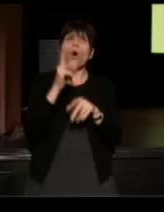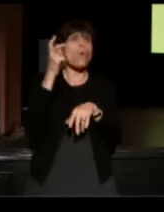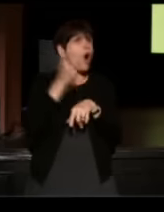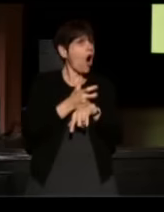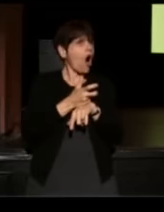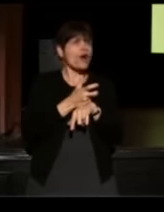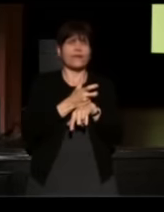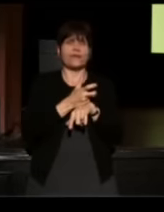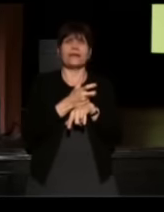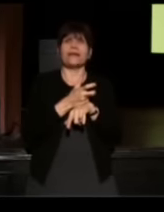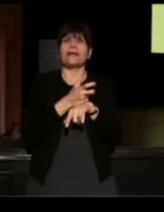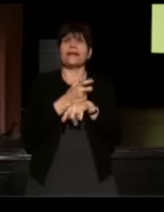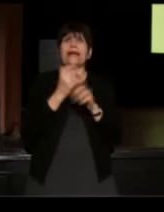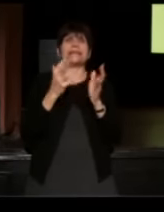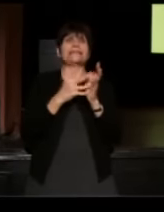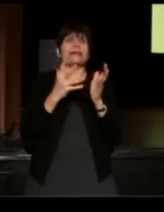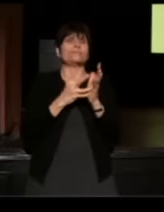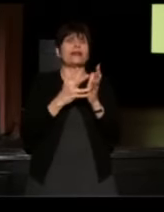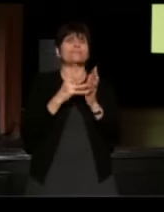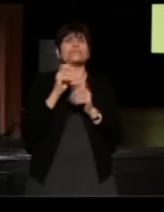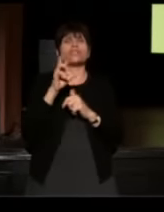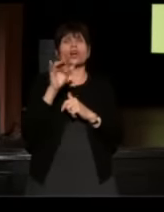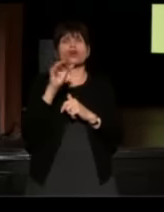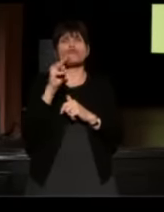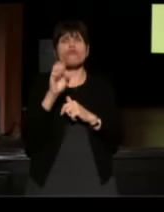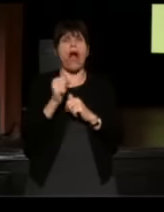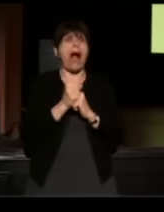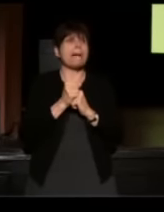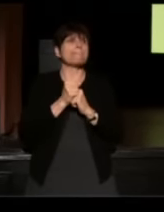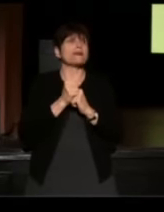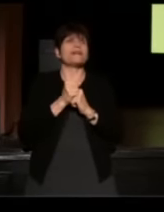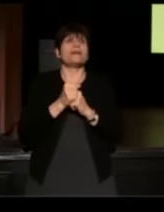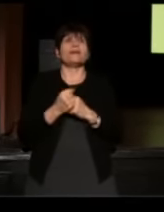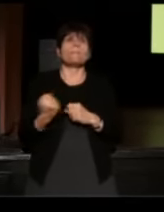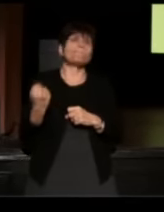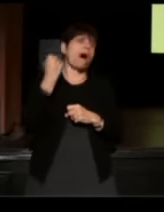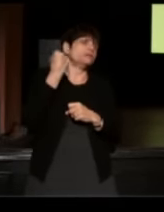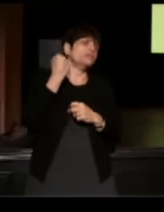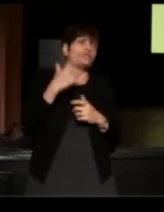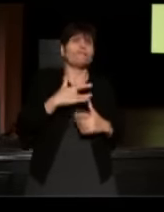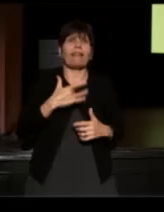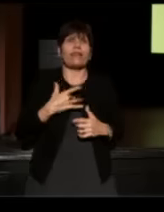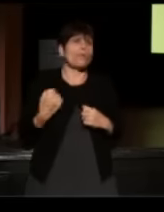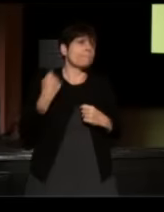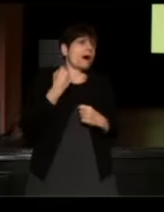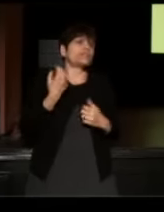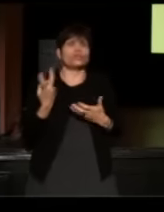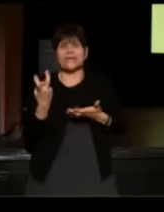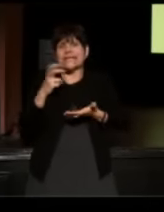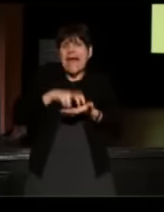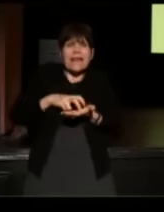and sometimes it's like a grind and you're like a fighter and you get punched and you have to get up off the ground and keep fighting.